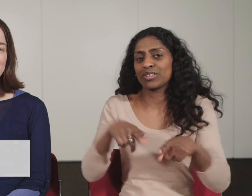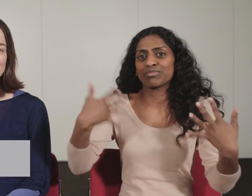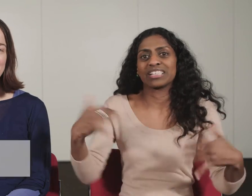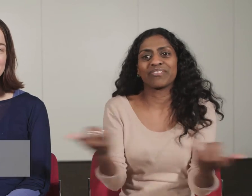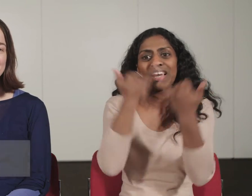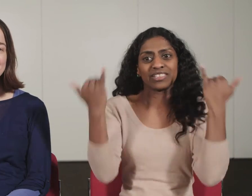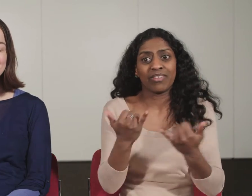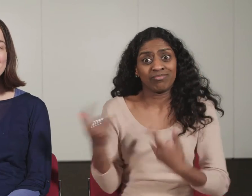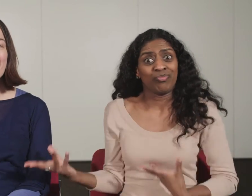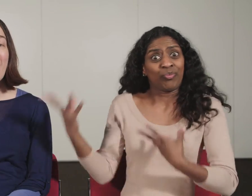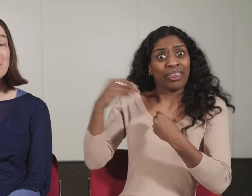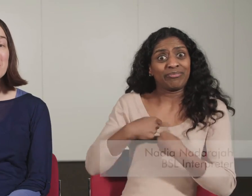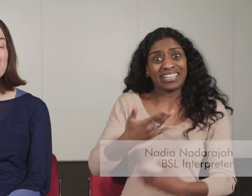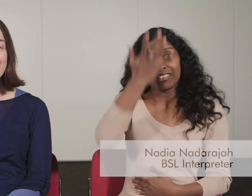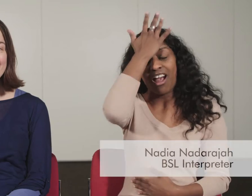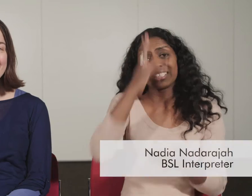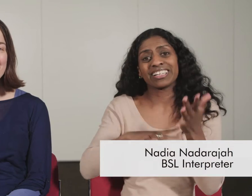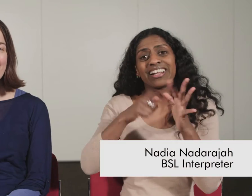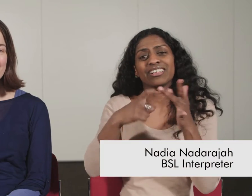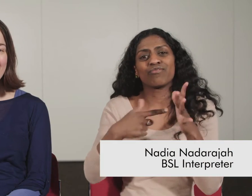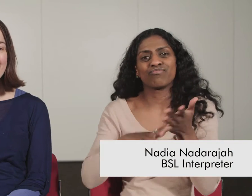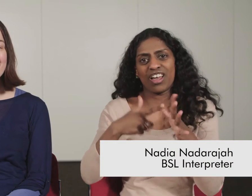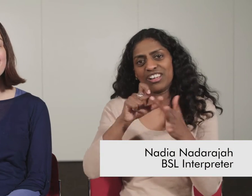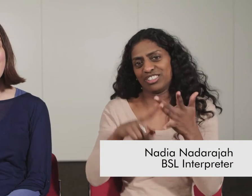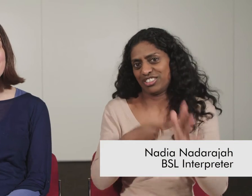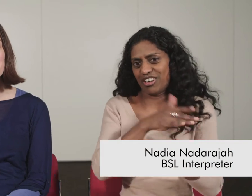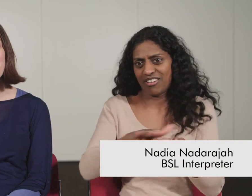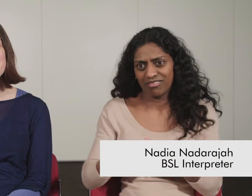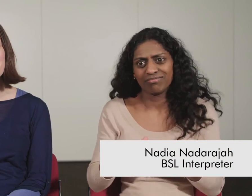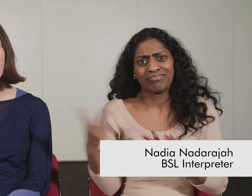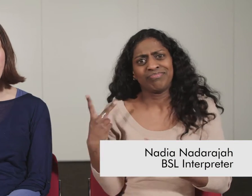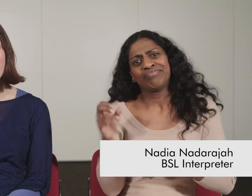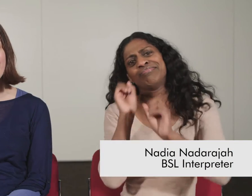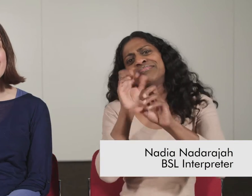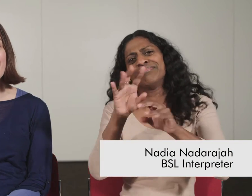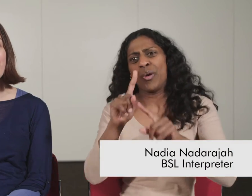Festival. I’m here with Nadia Nadarajah to tell you about some of the highlights of